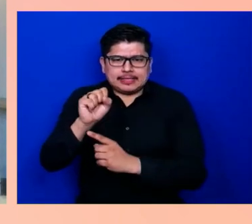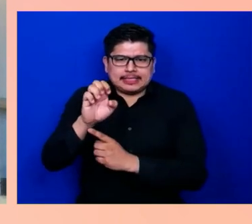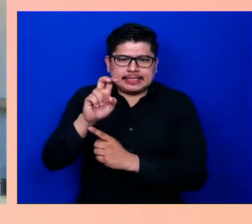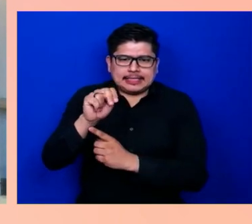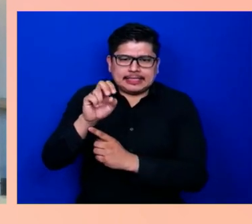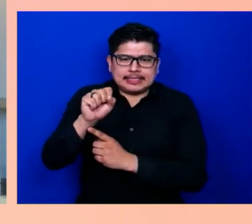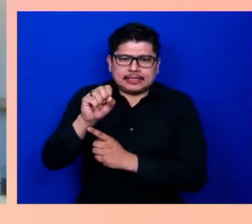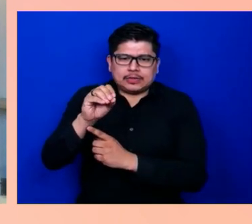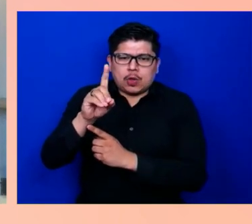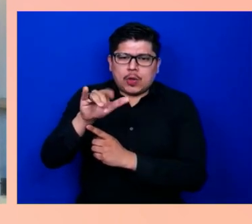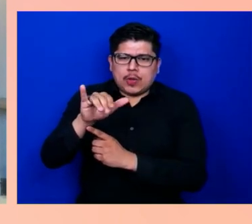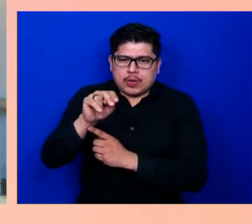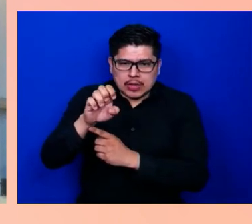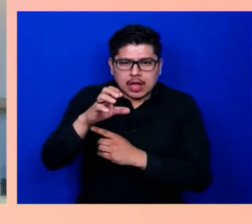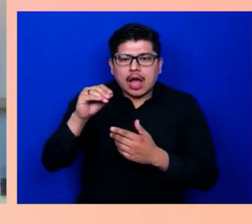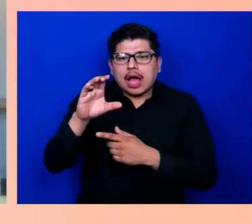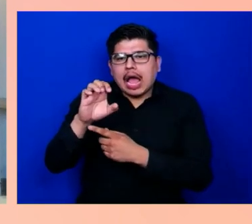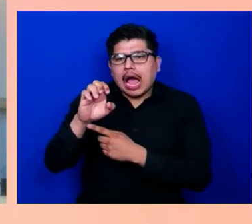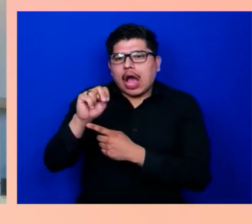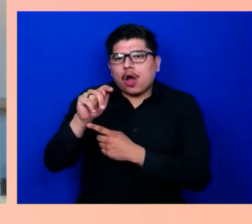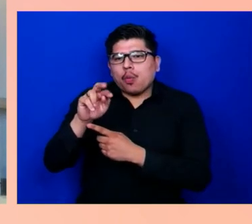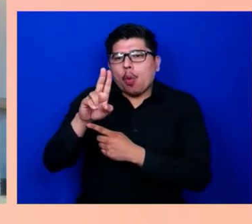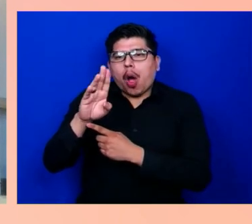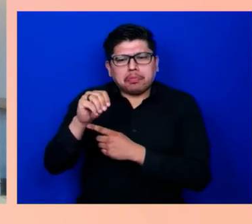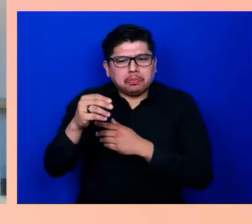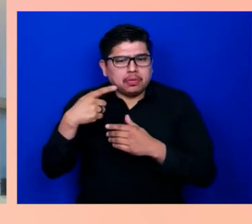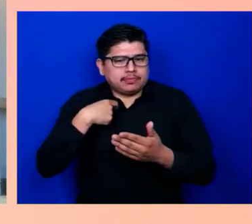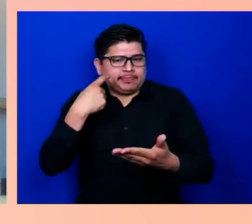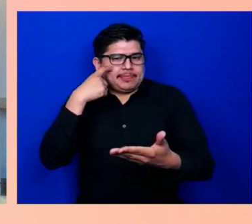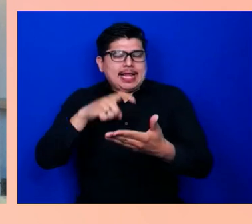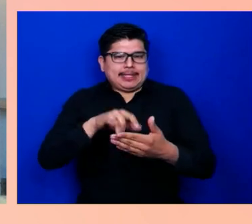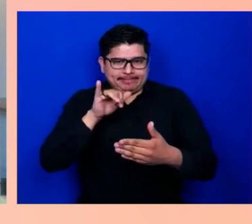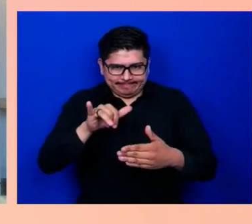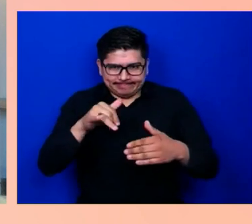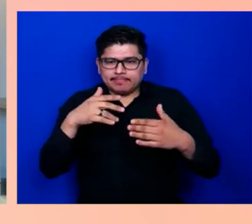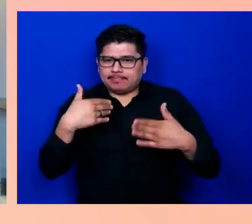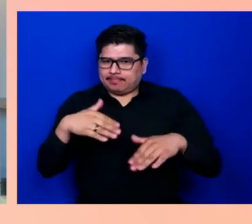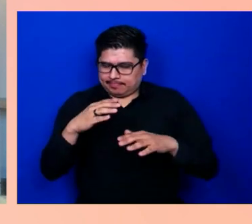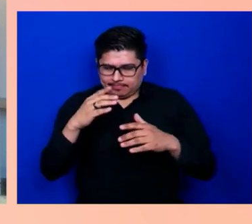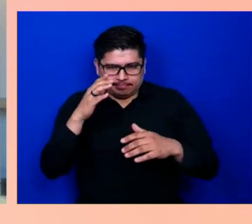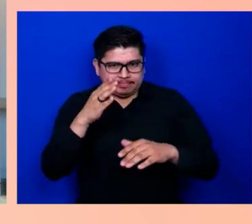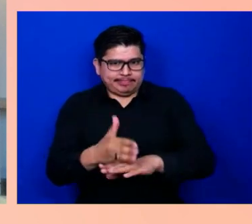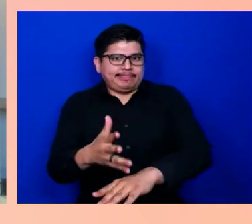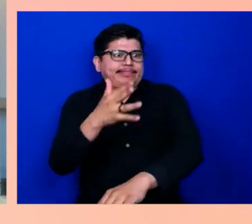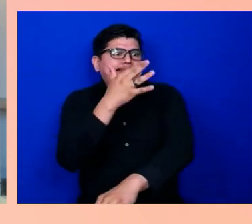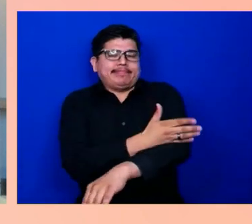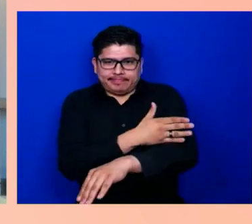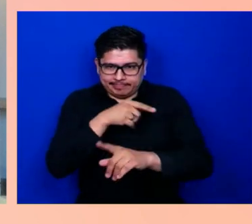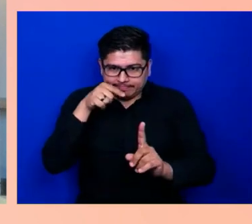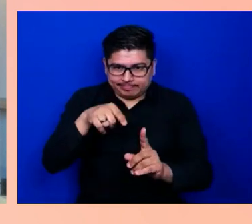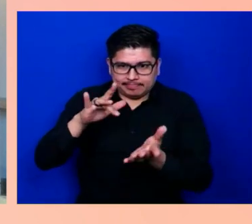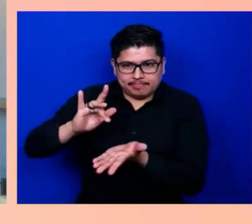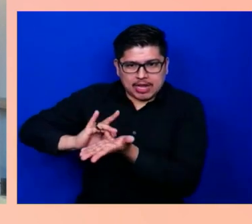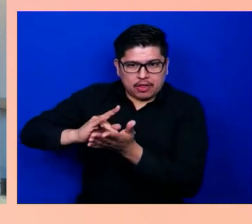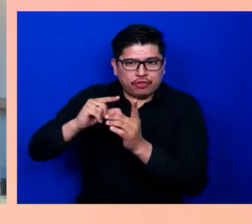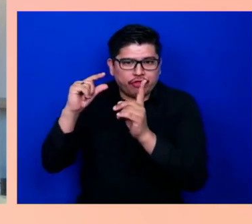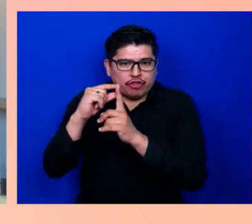amazing improvements in medicine data technology, better everyday health just remains elusive for too many people.